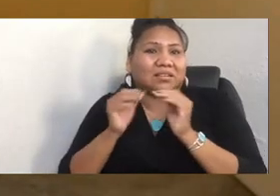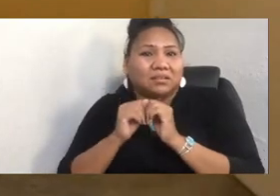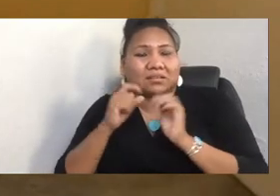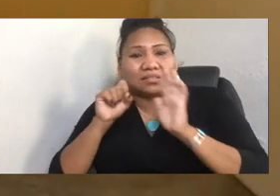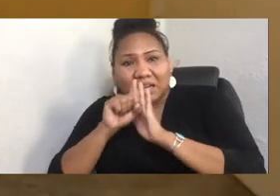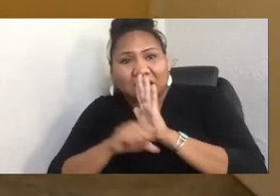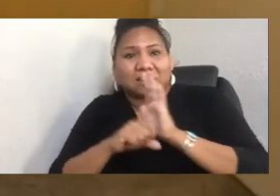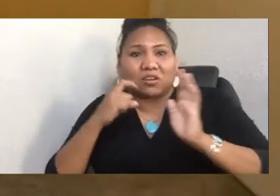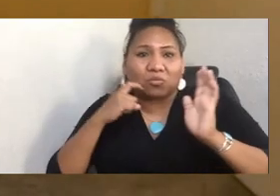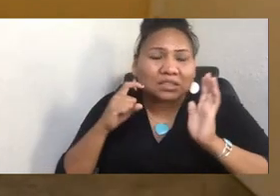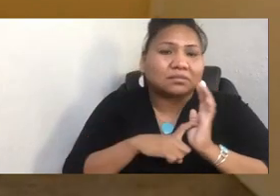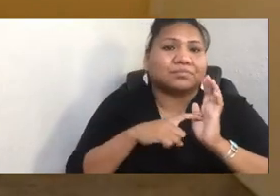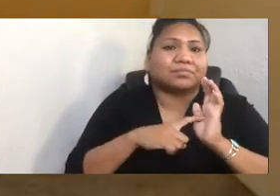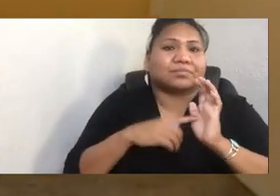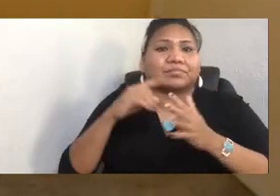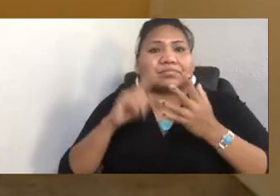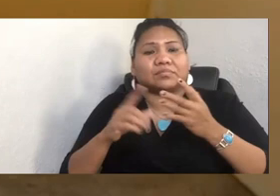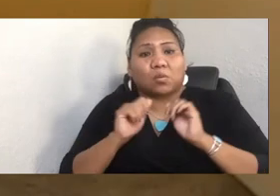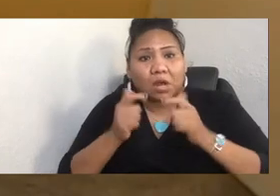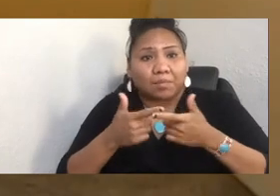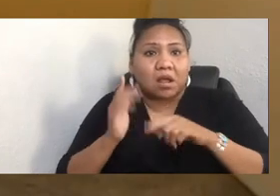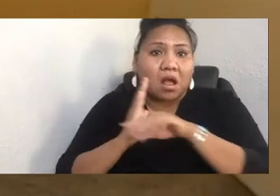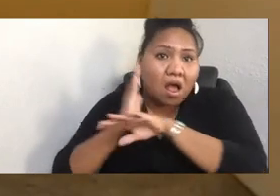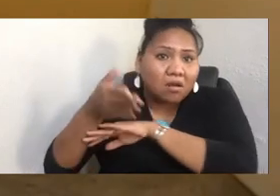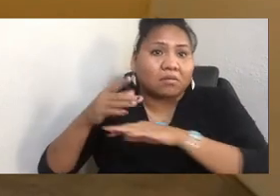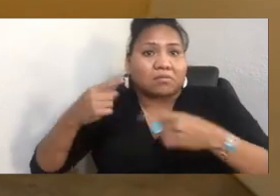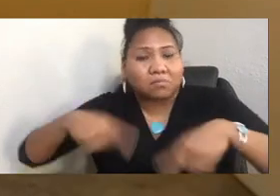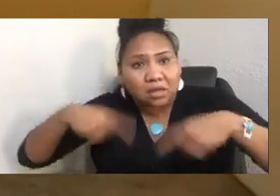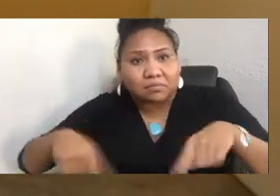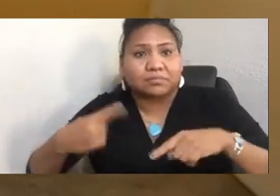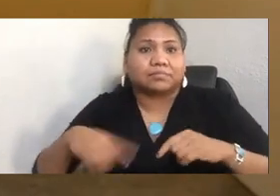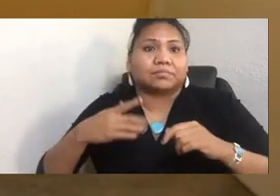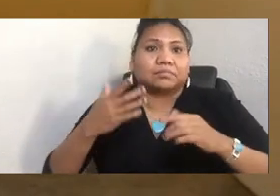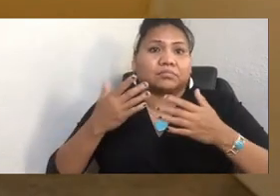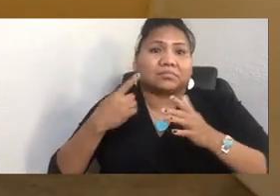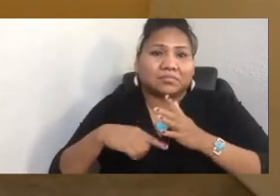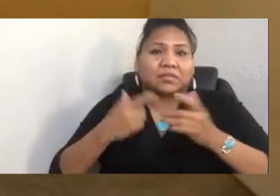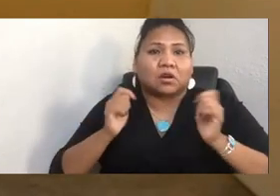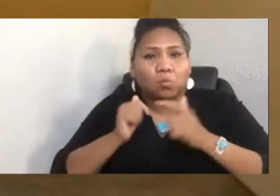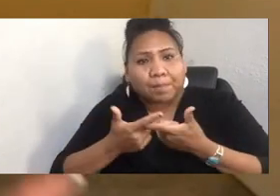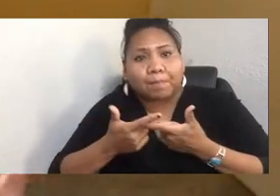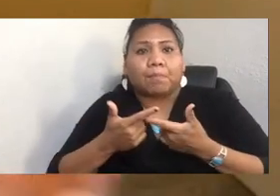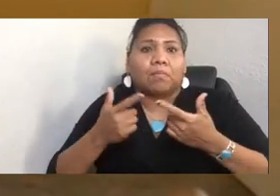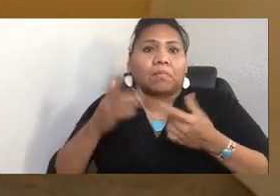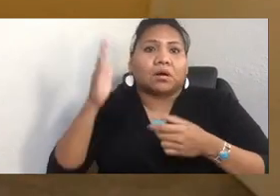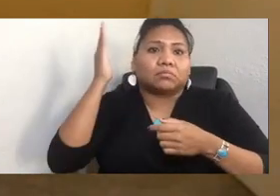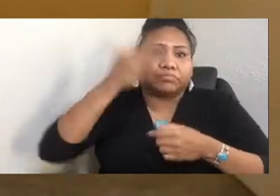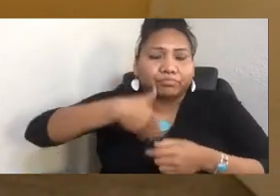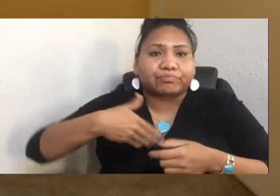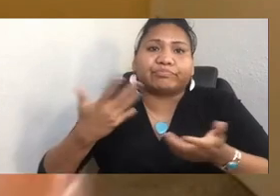across the borders, and those whose status has been stifled or overlooked or eradicated by Congress.